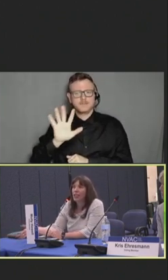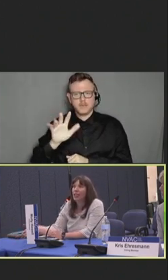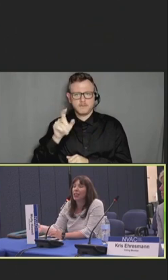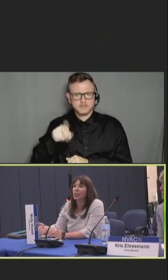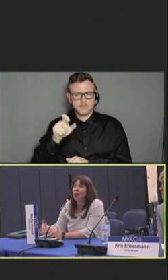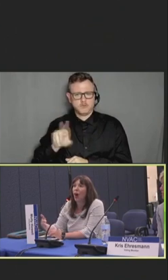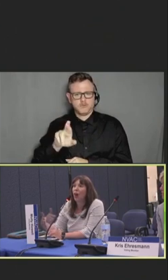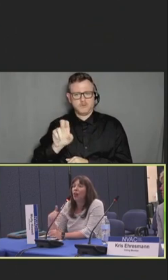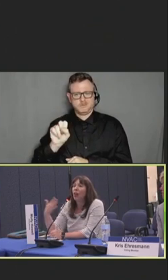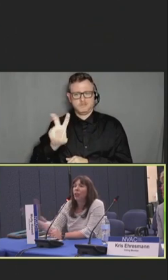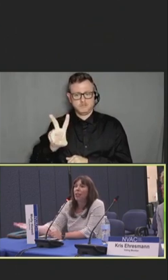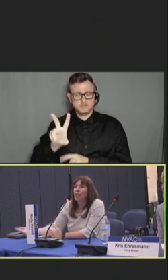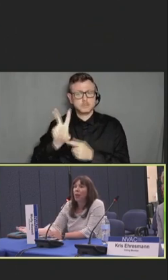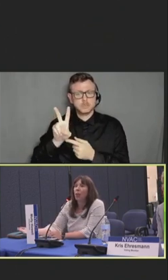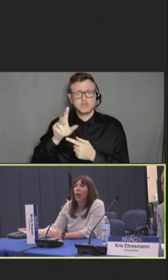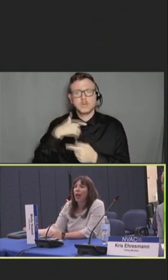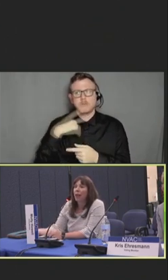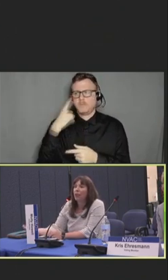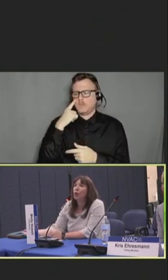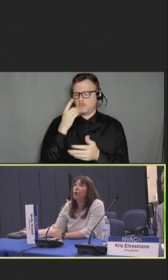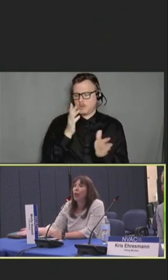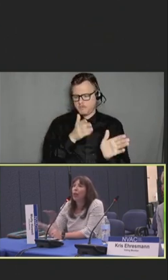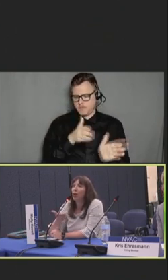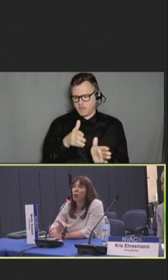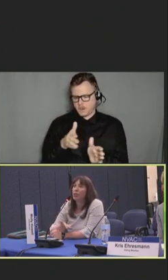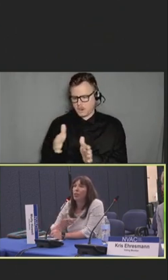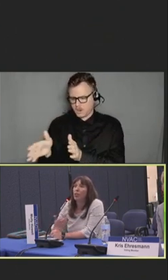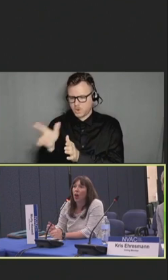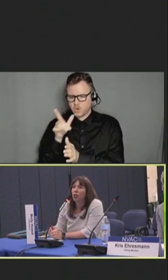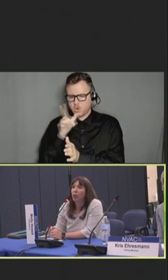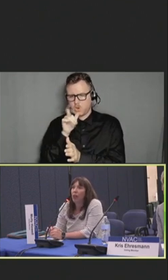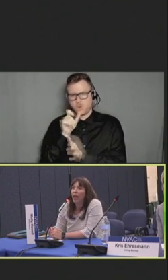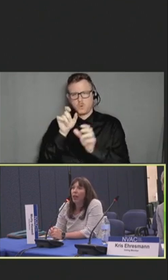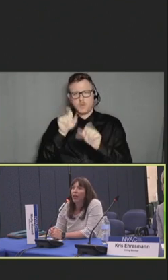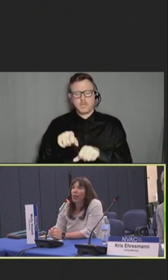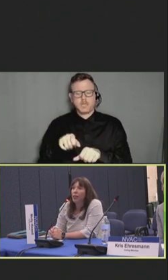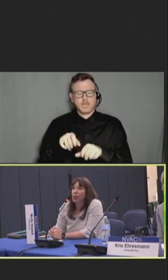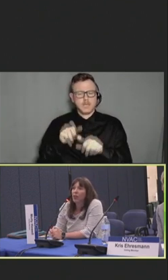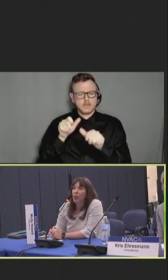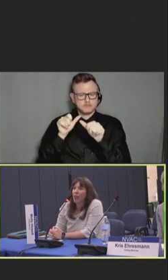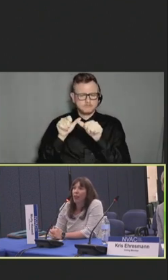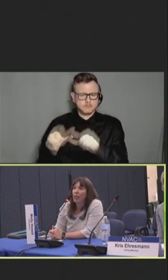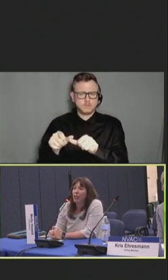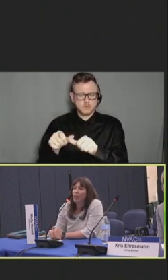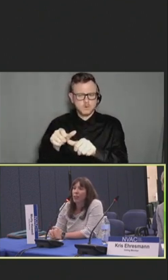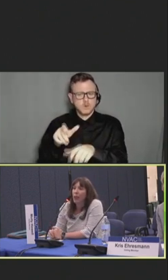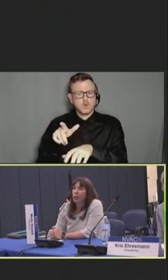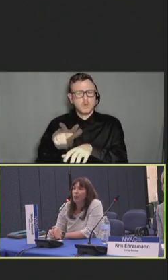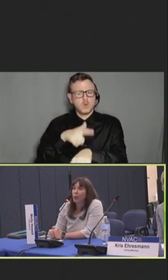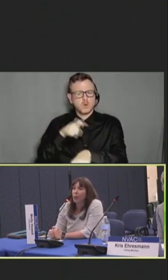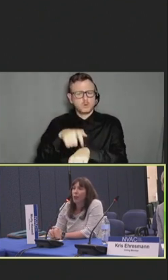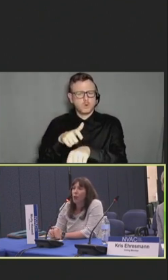this fall, thinking about planning for who can go into the long-term care and administer that vaccine and be able to bill for it.